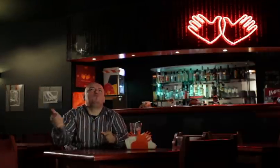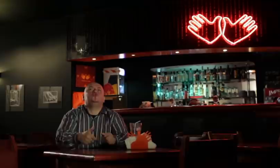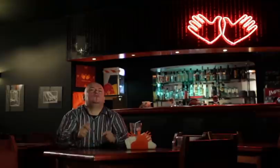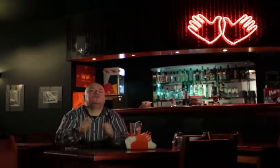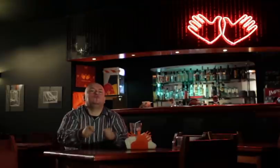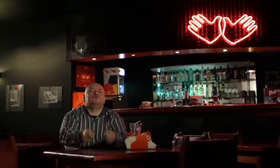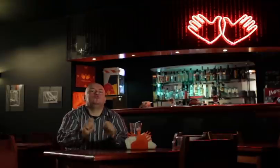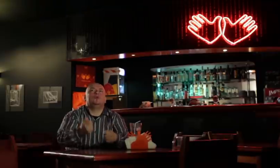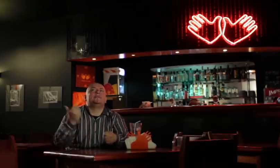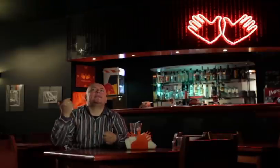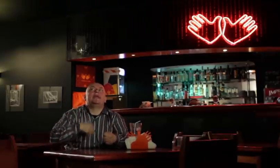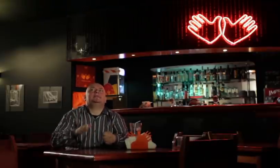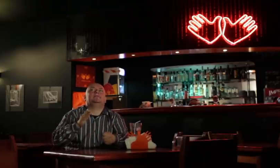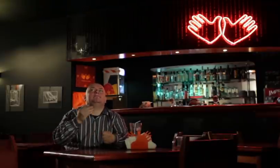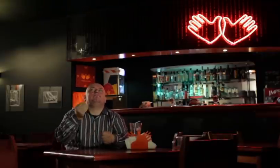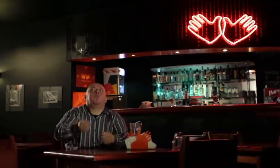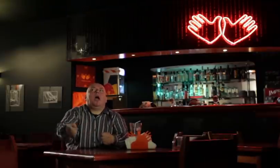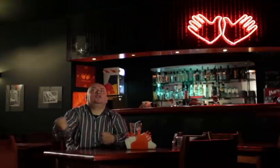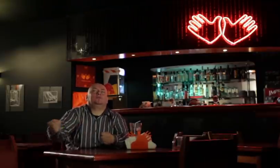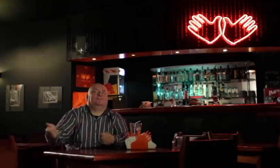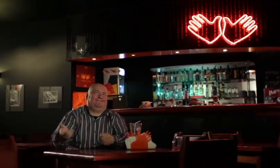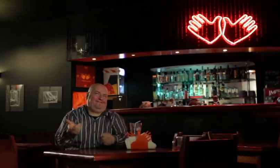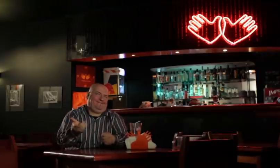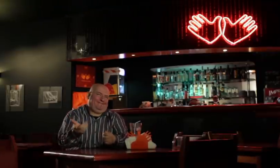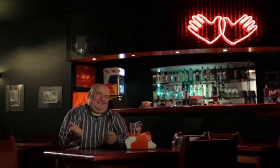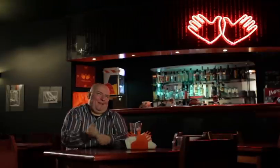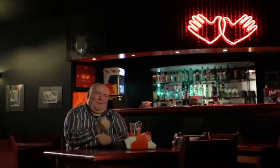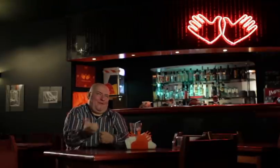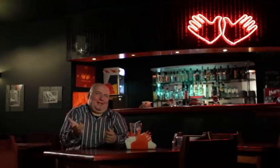They are made to do that, they are told to do that, its ridiculous.